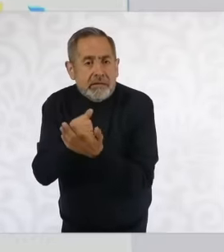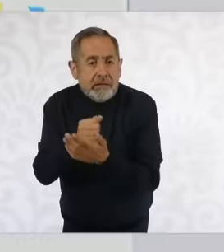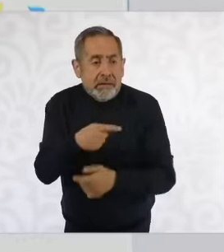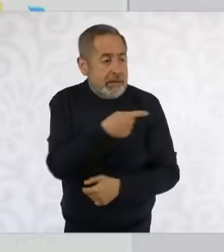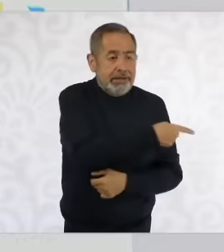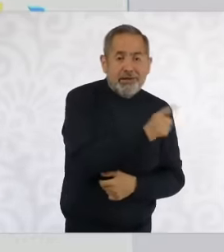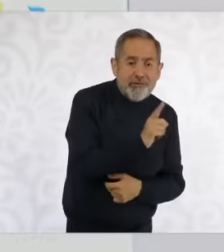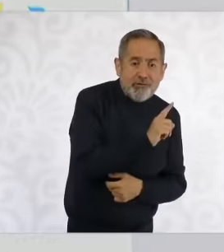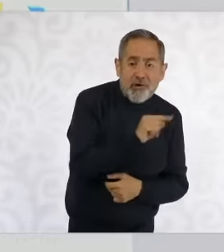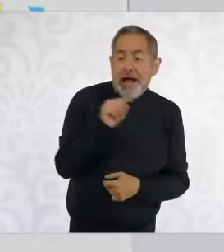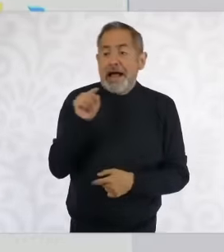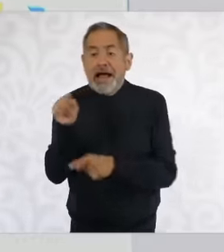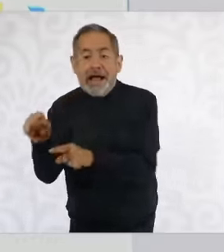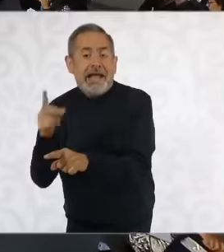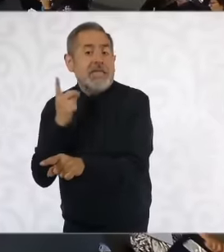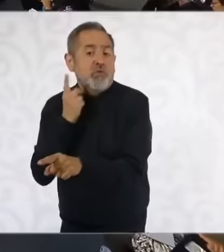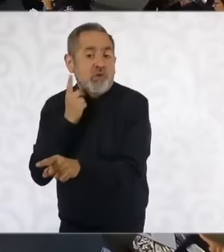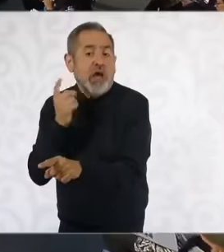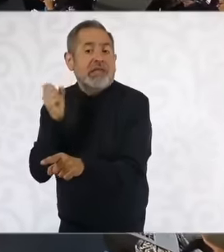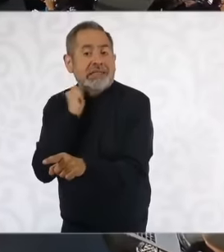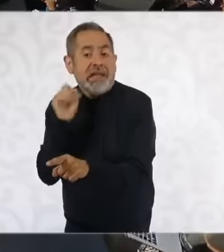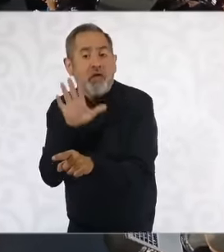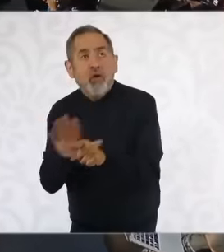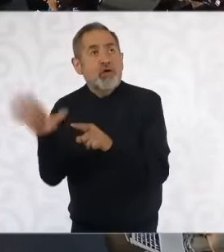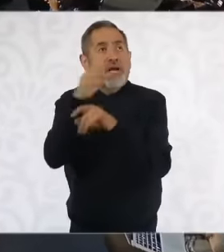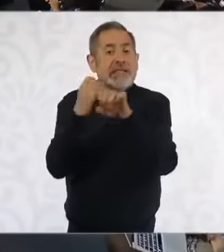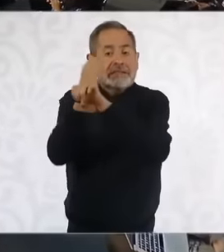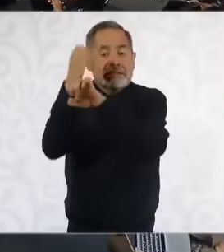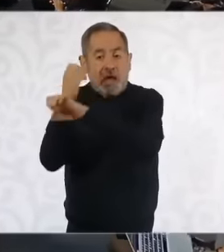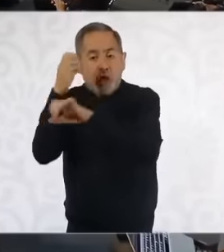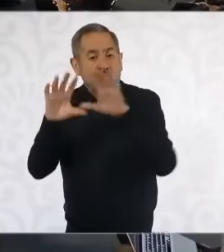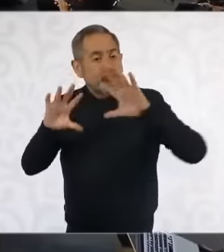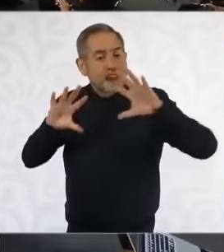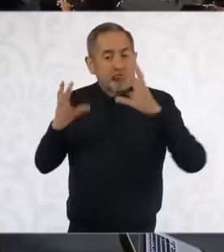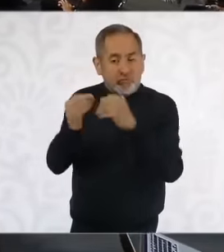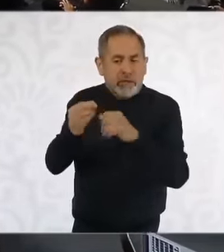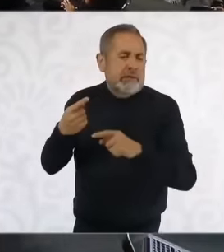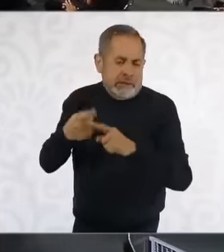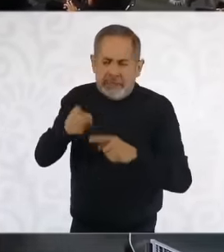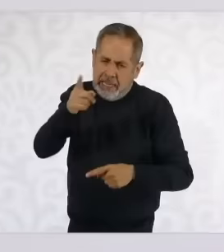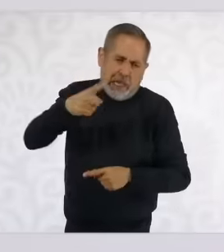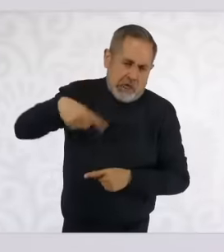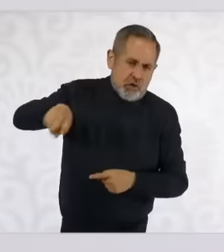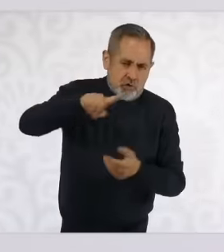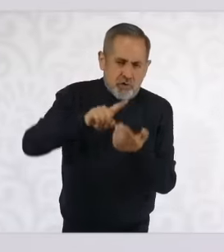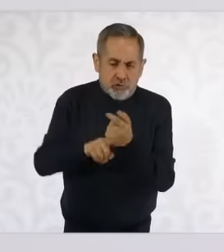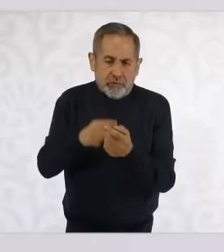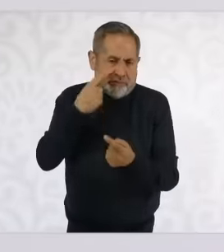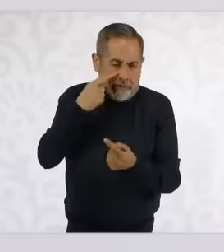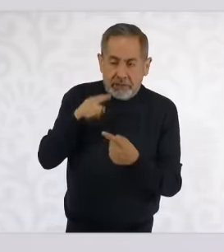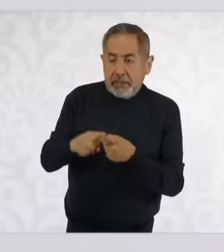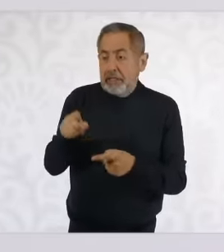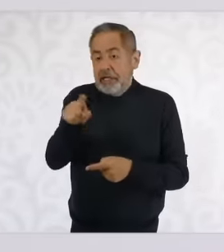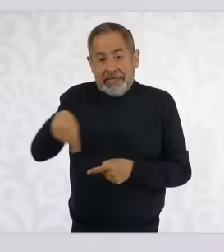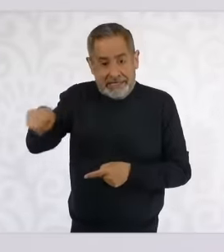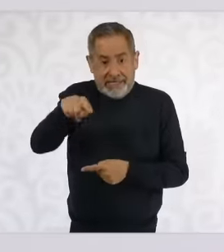to the Constituent Who is the Constituent in Mexico two-thirds of the majority in